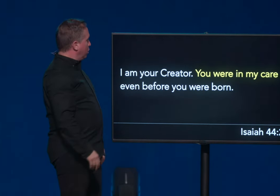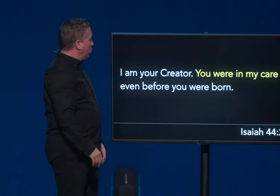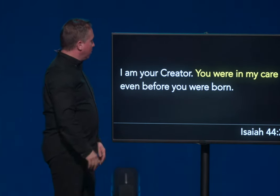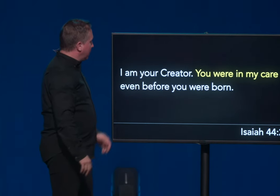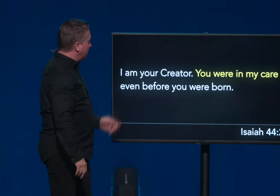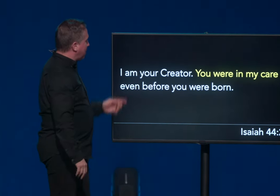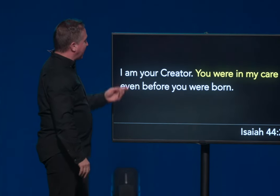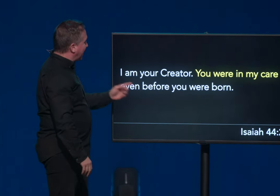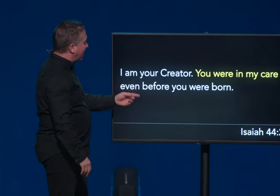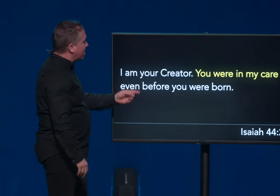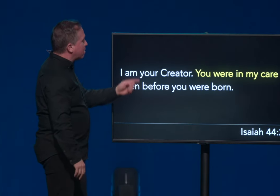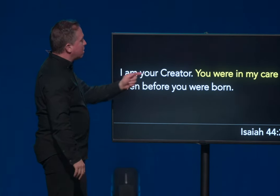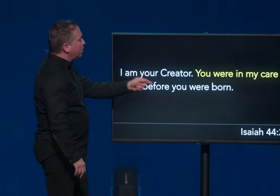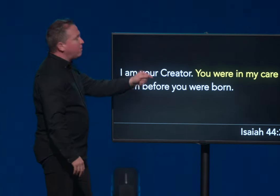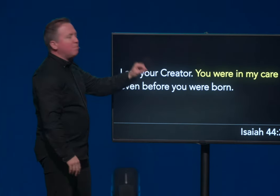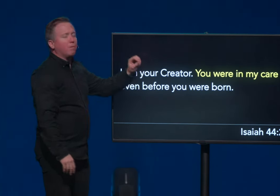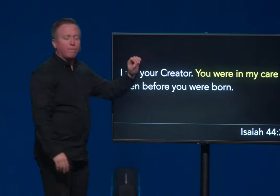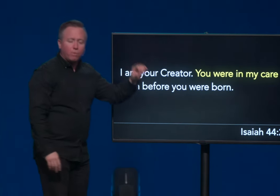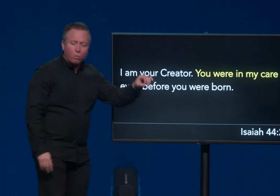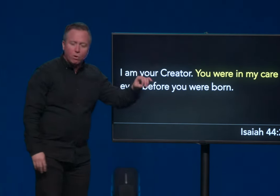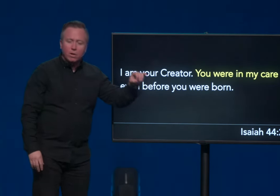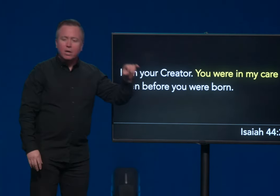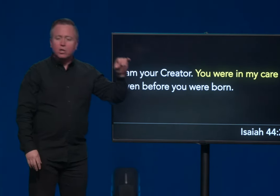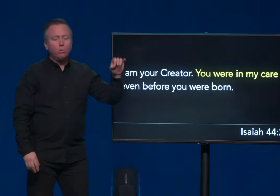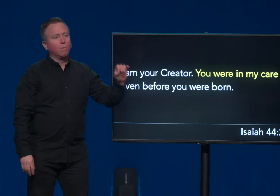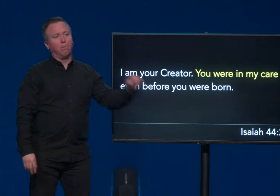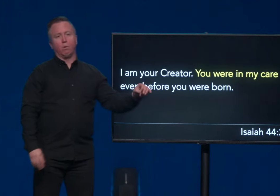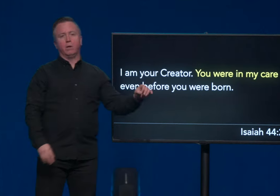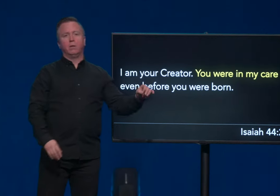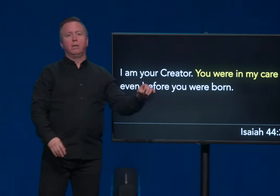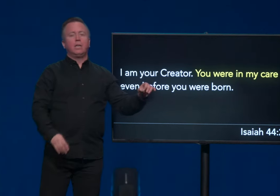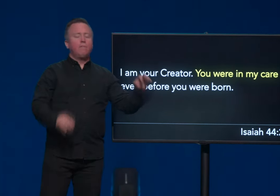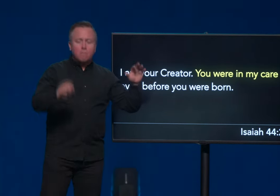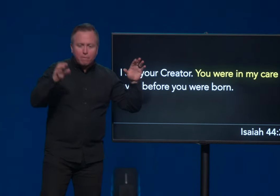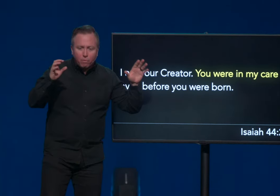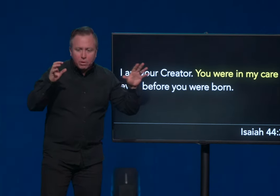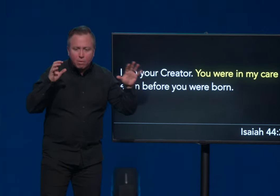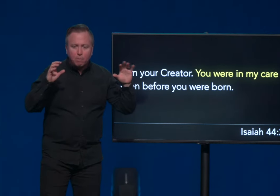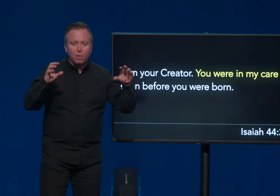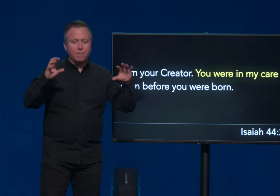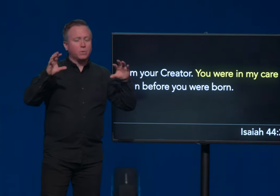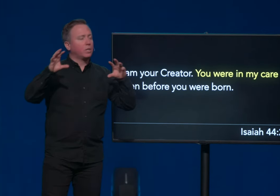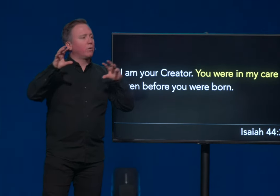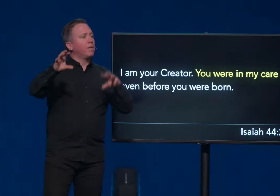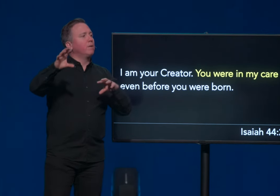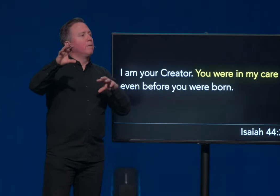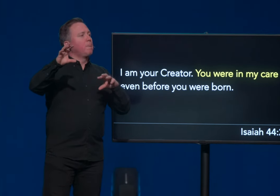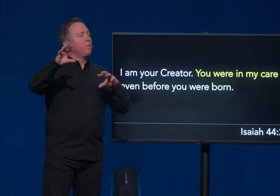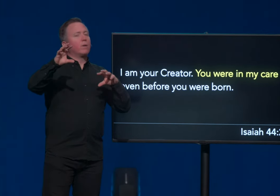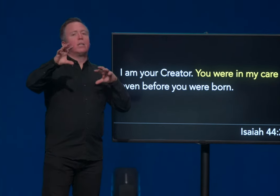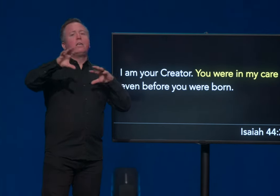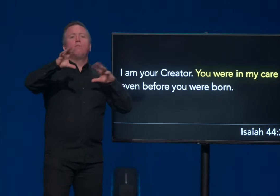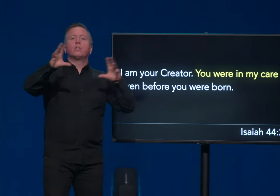You were in my care even before you were born, even before you were born. There's a creator. We're going to leave you